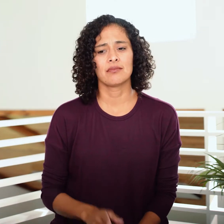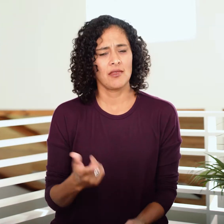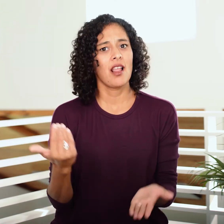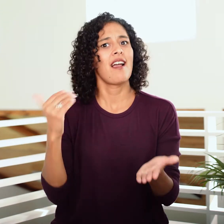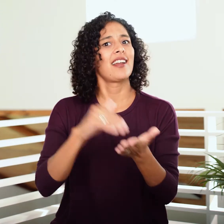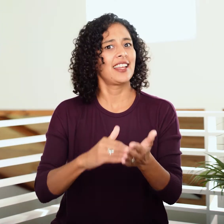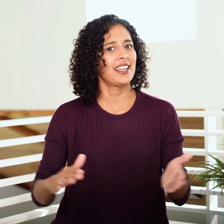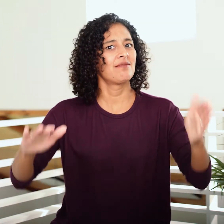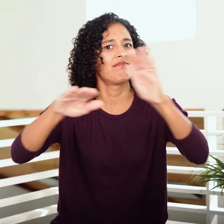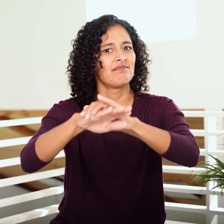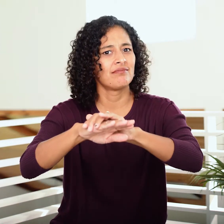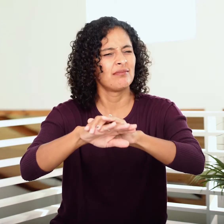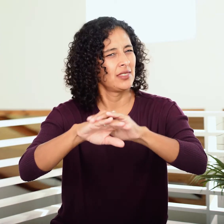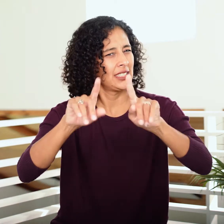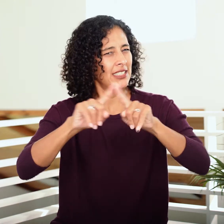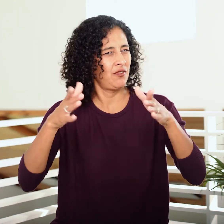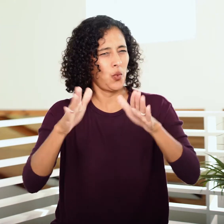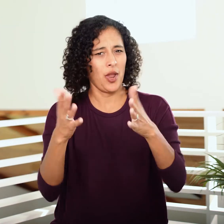This symbol is repeated, but in a different way,